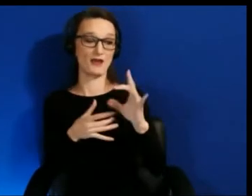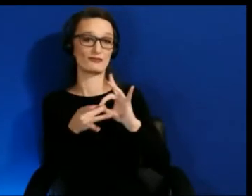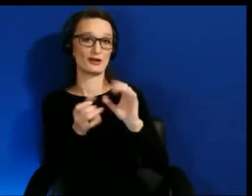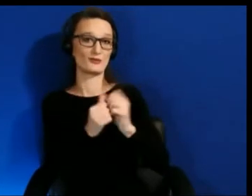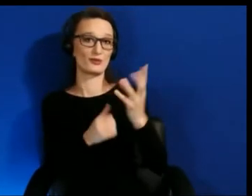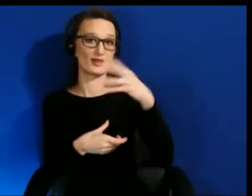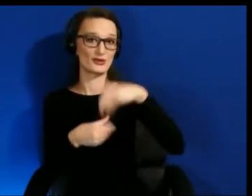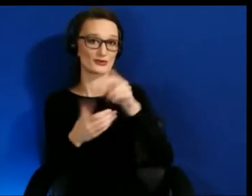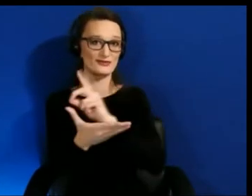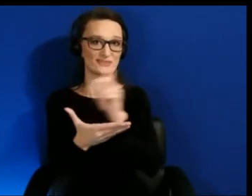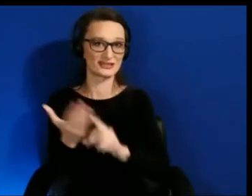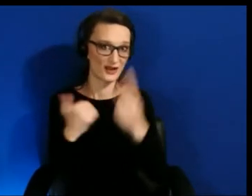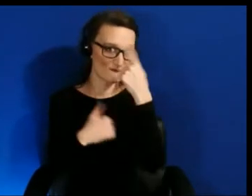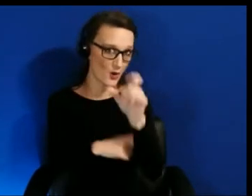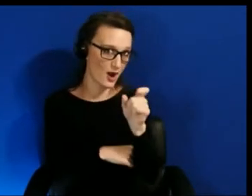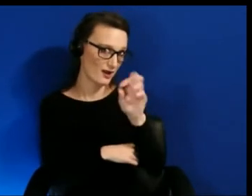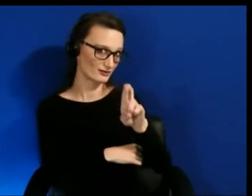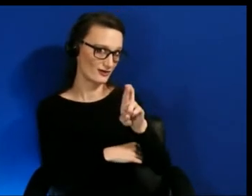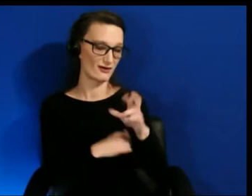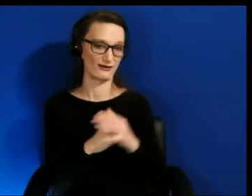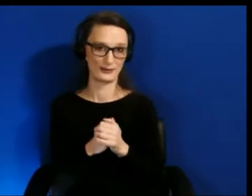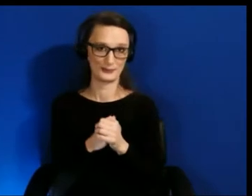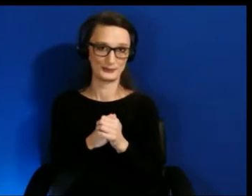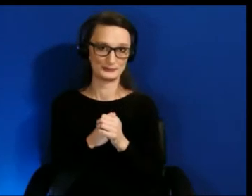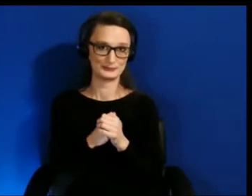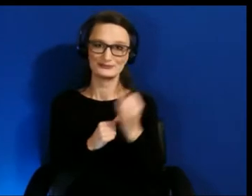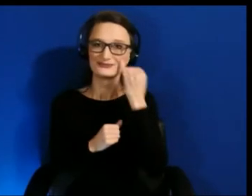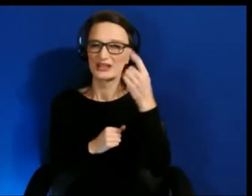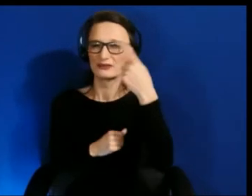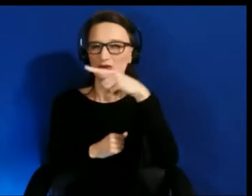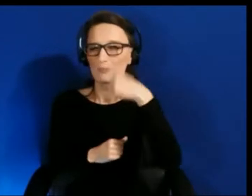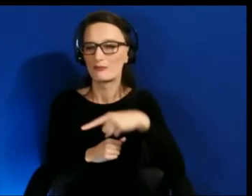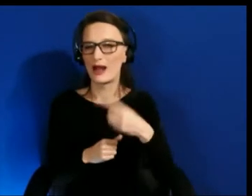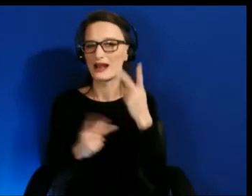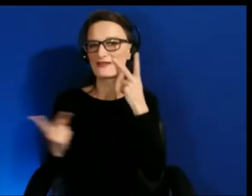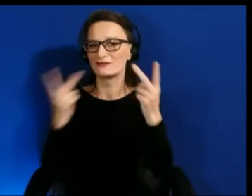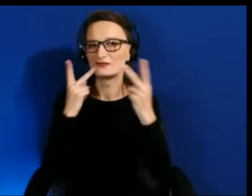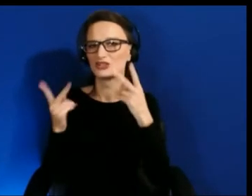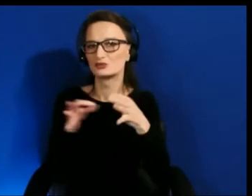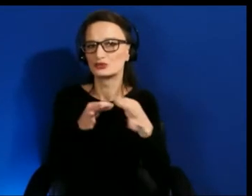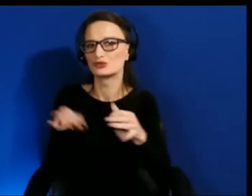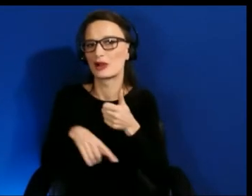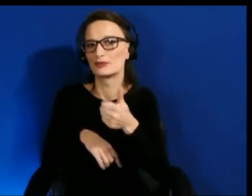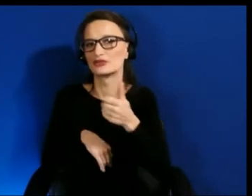If you're able to briefly describe yourself, as well, please do.